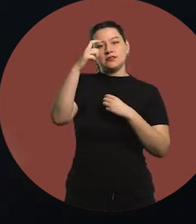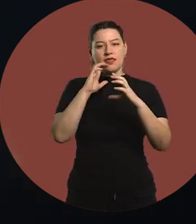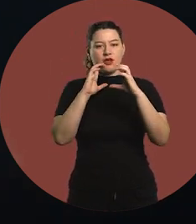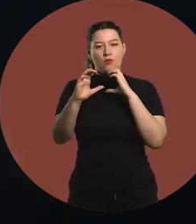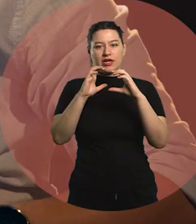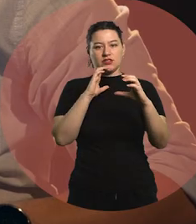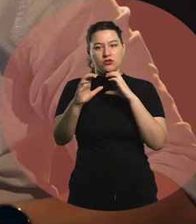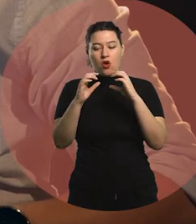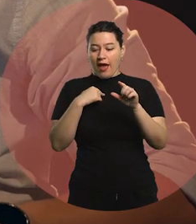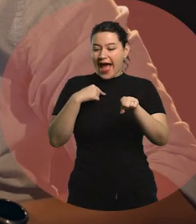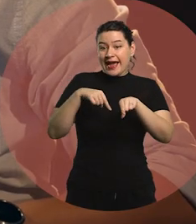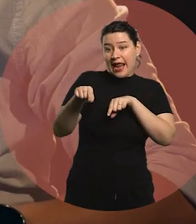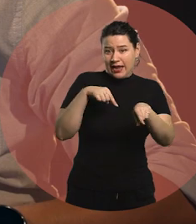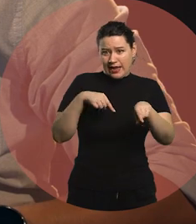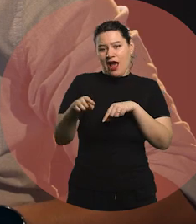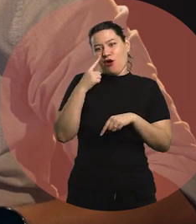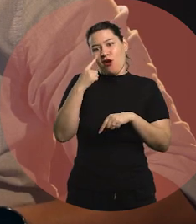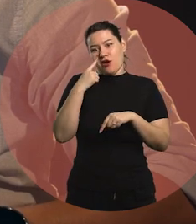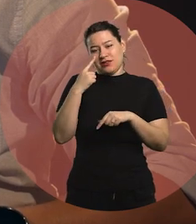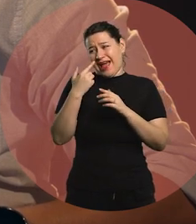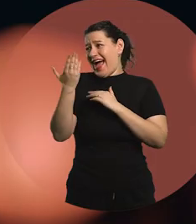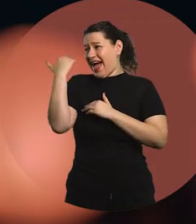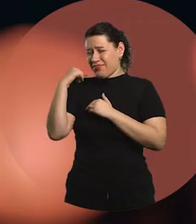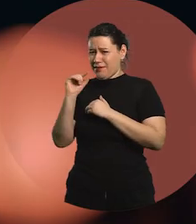a very well-known career today, but then not so much.